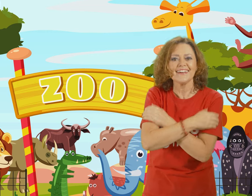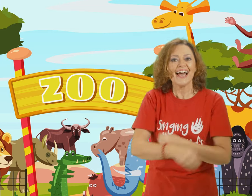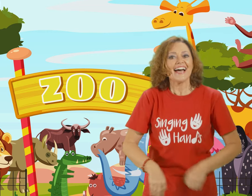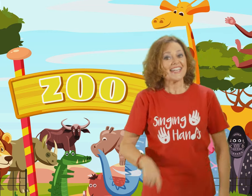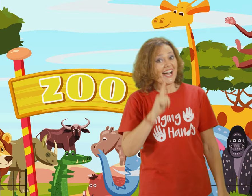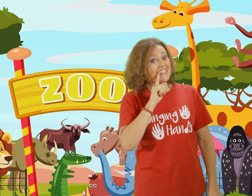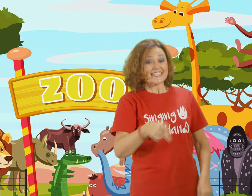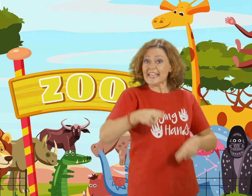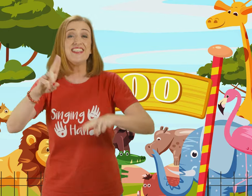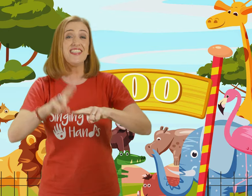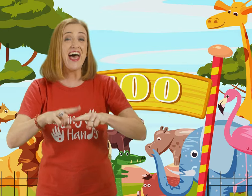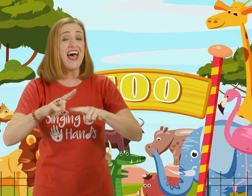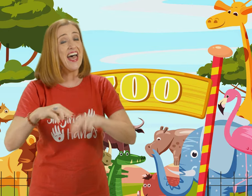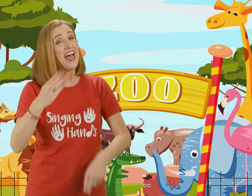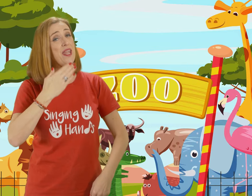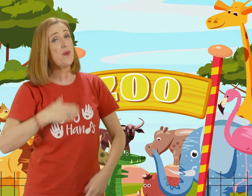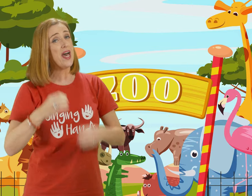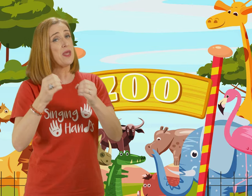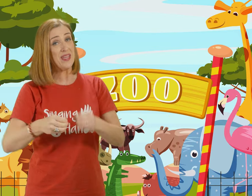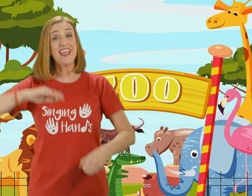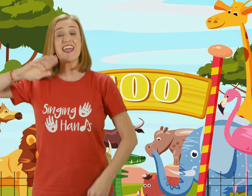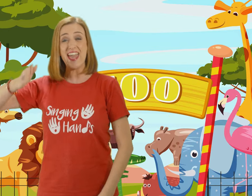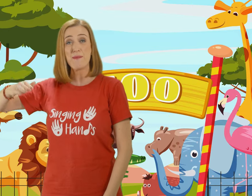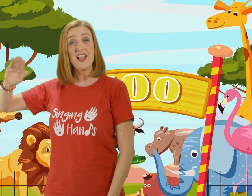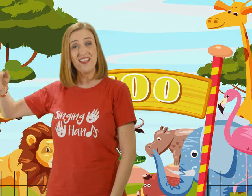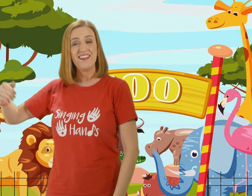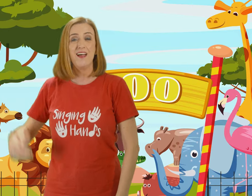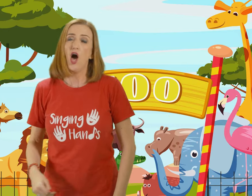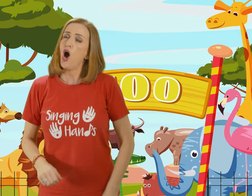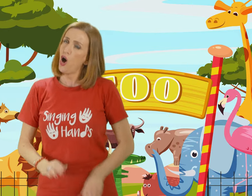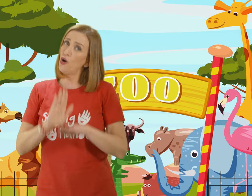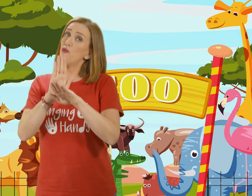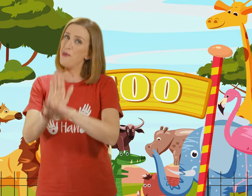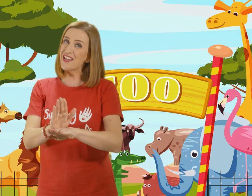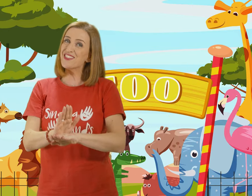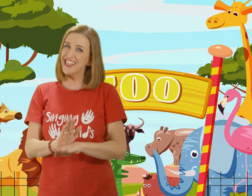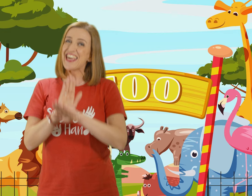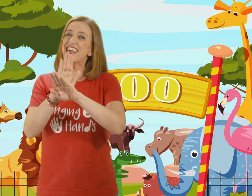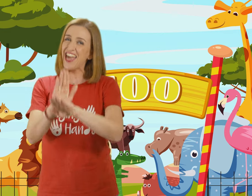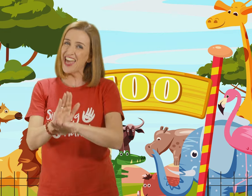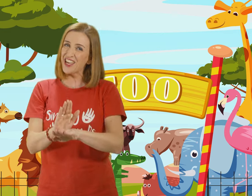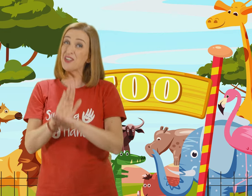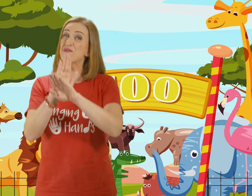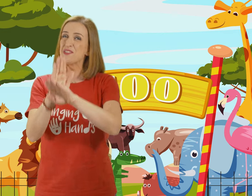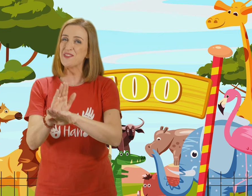And I said "Dad I want to be a camel Or a bouncy kangaroo"